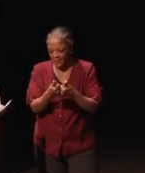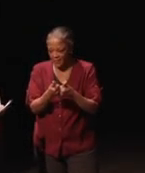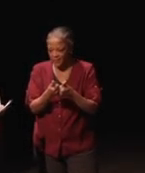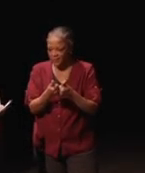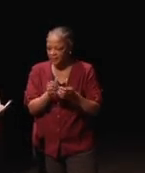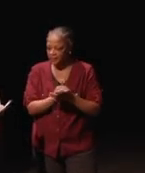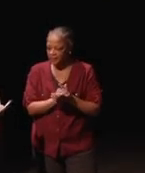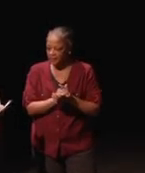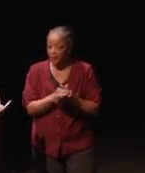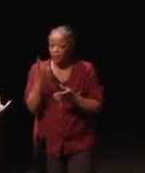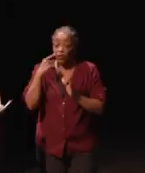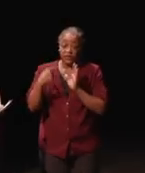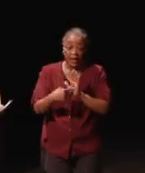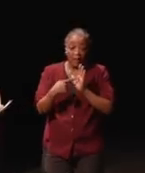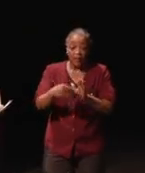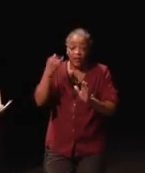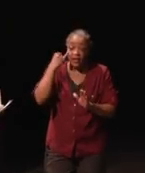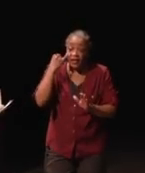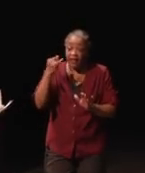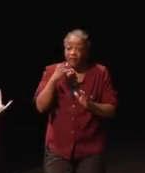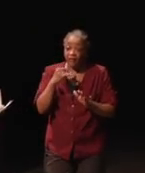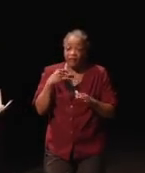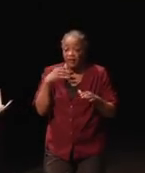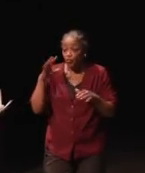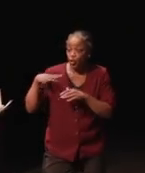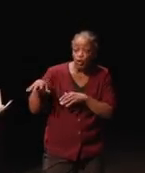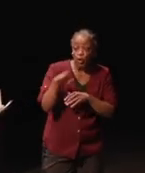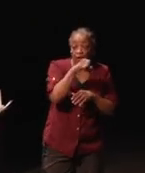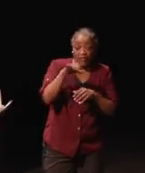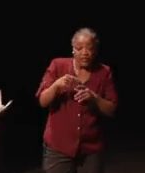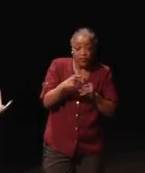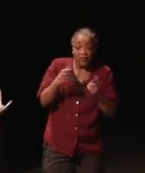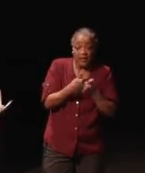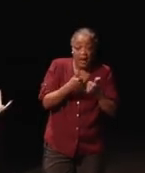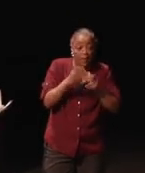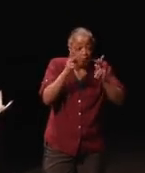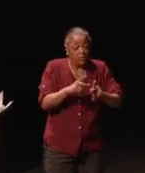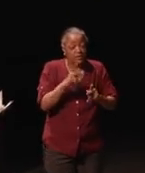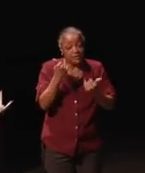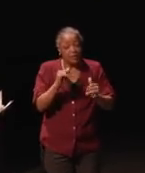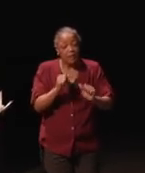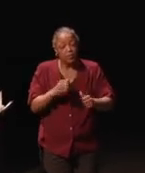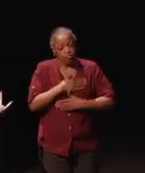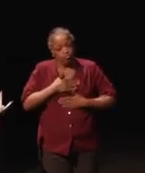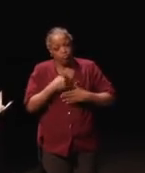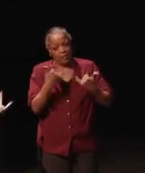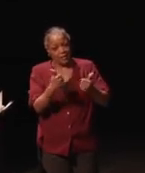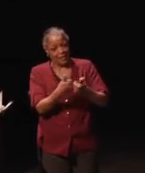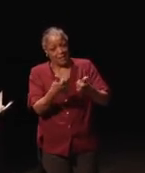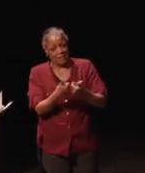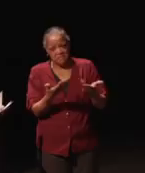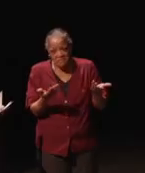For example, if this was taken away from the game, would the person still be able to play the game?